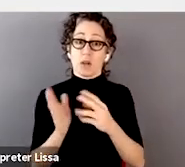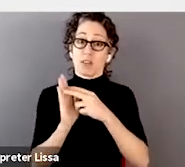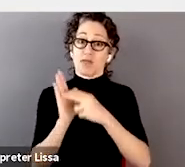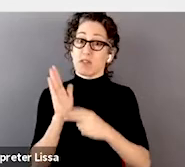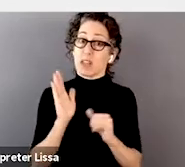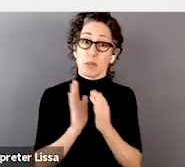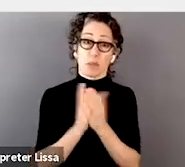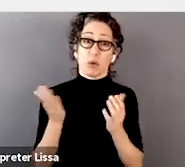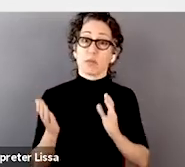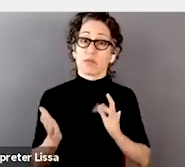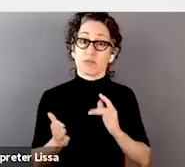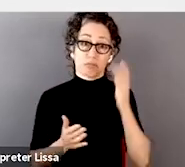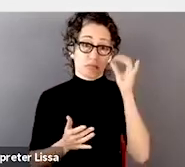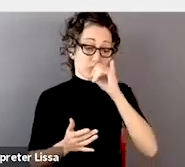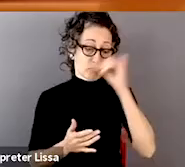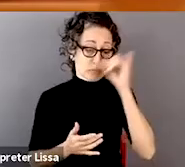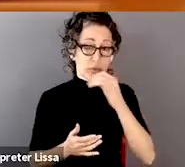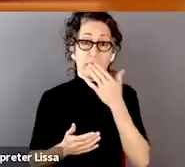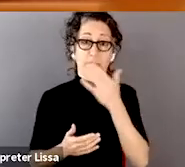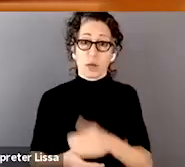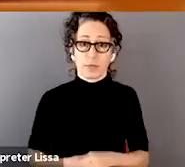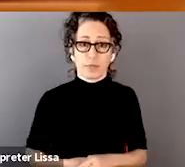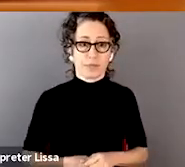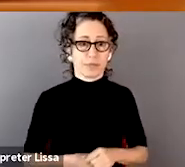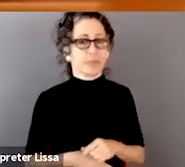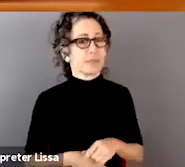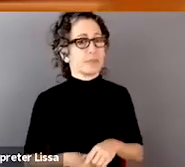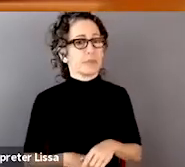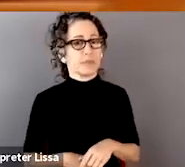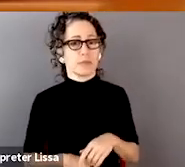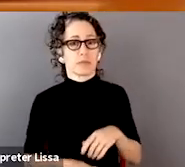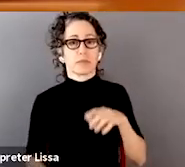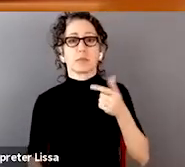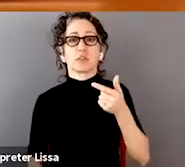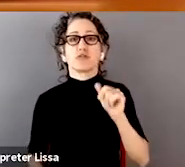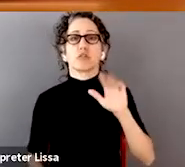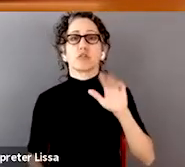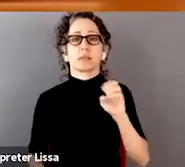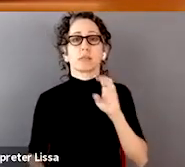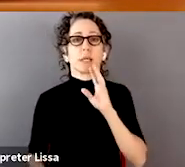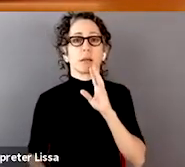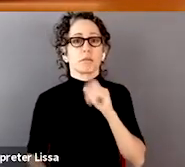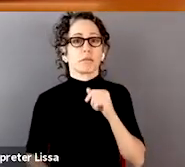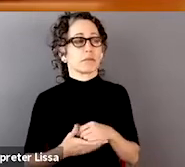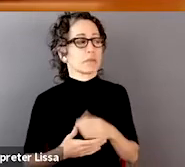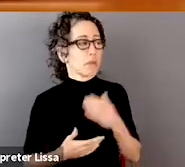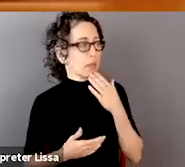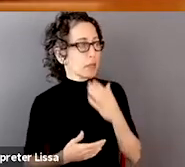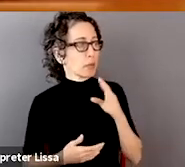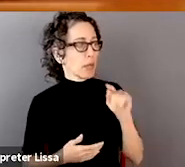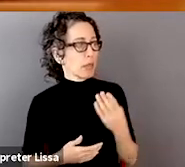Thank you. Thanks Beth. So just a quick follow-up, since both Marzyeh and Beth